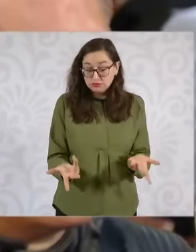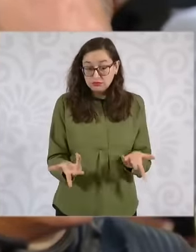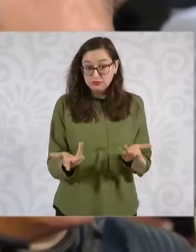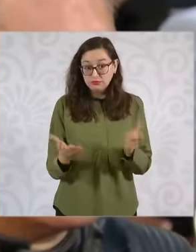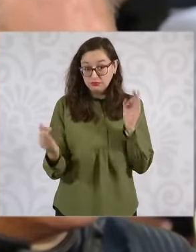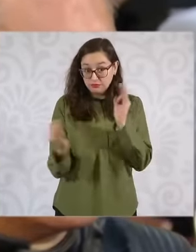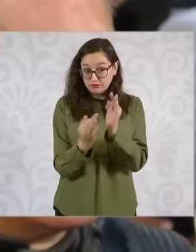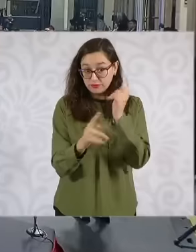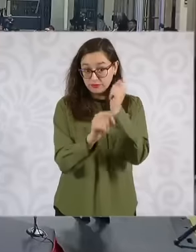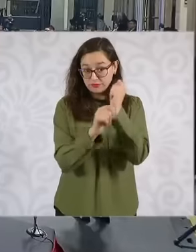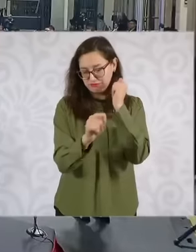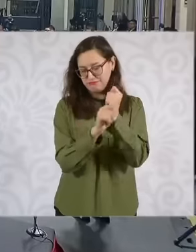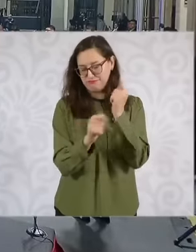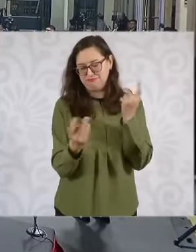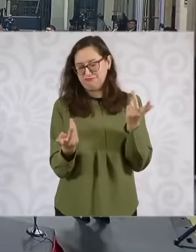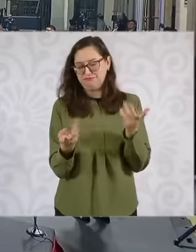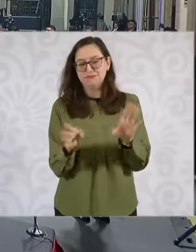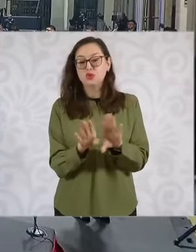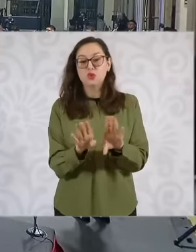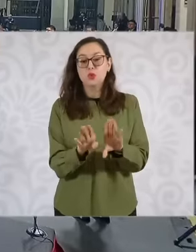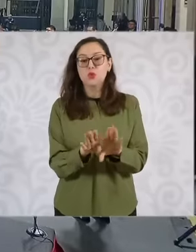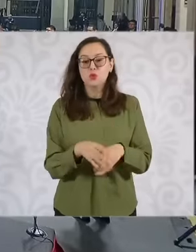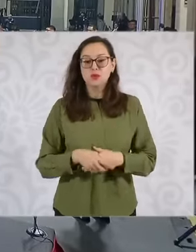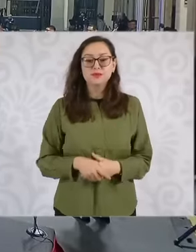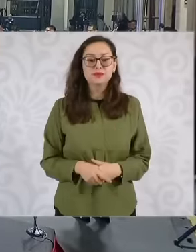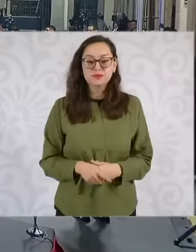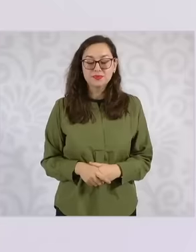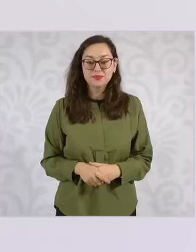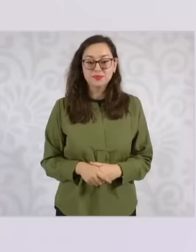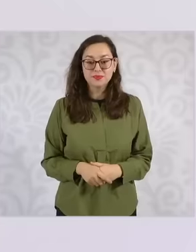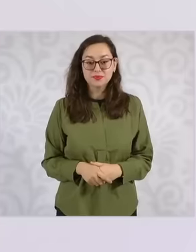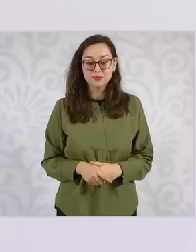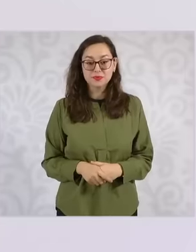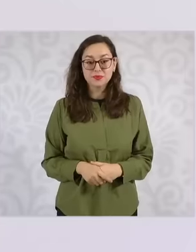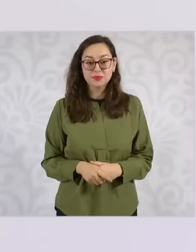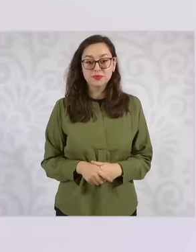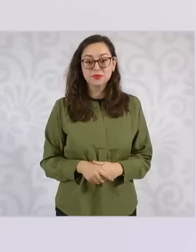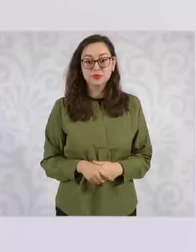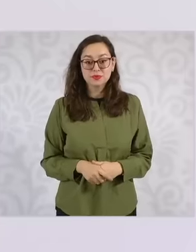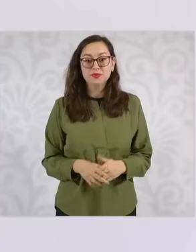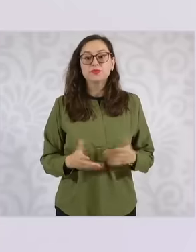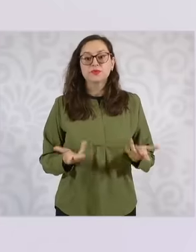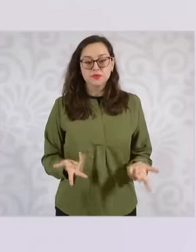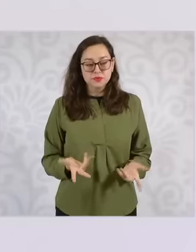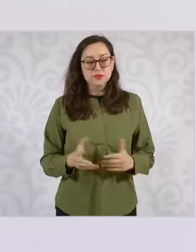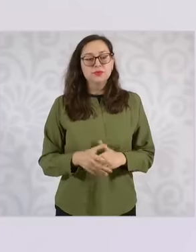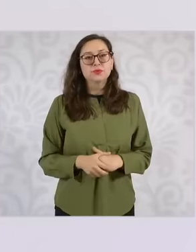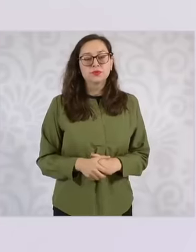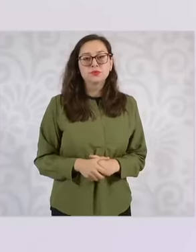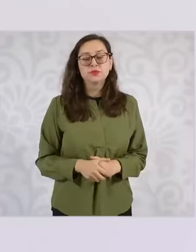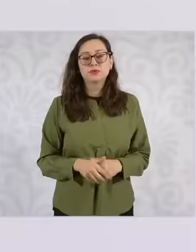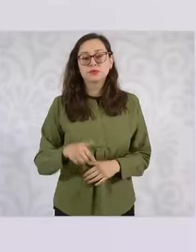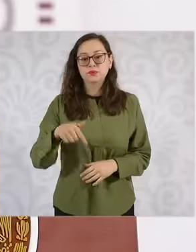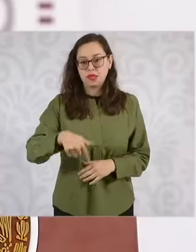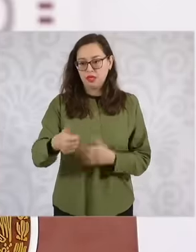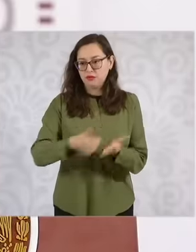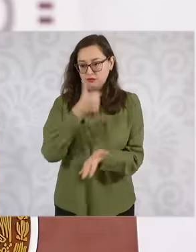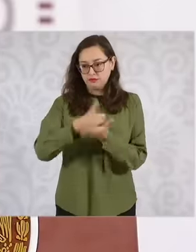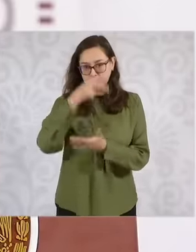public transportation. First, it is the territorial reserve of the government itself or the state governments,